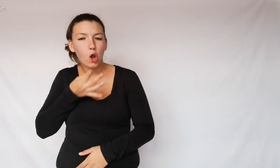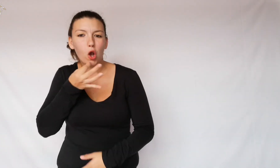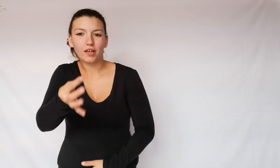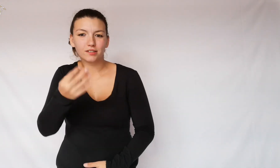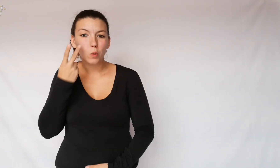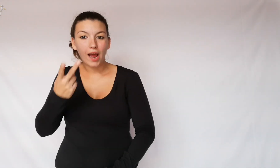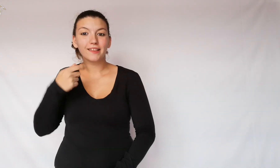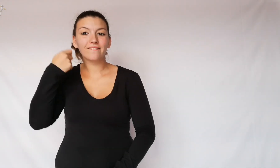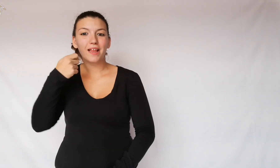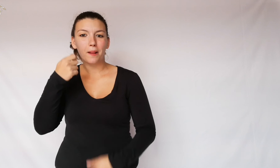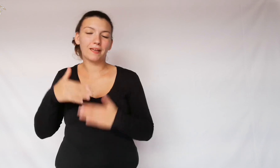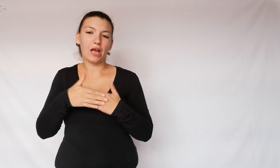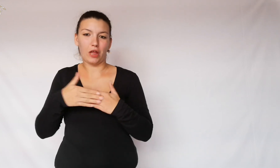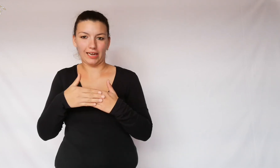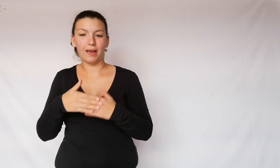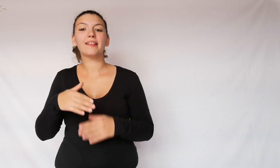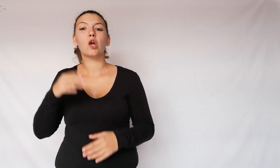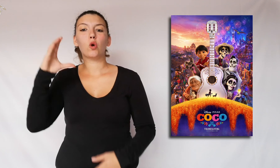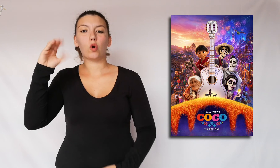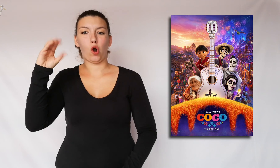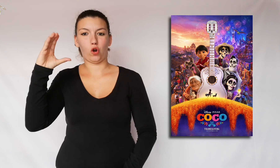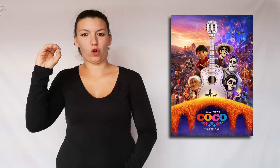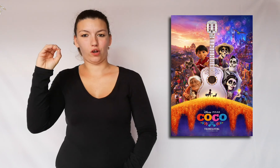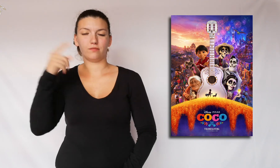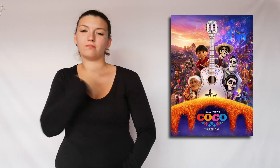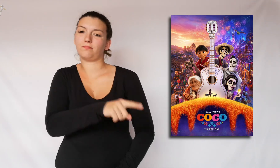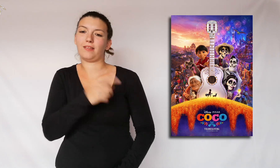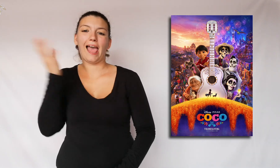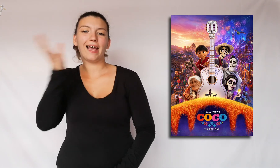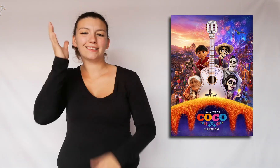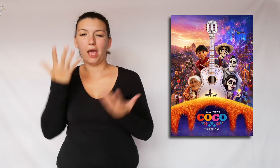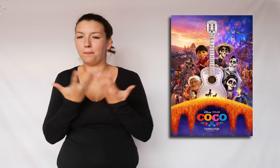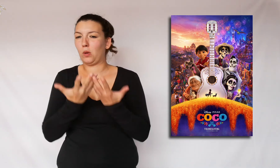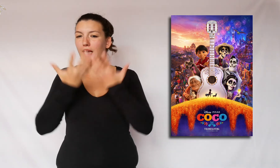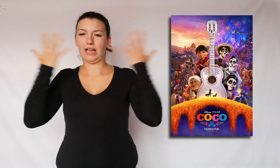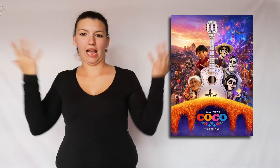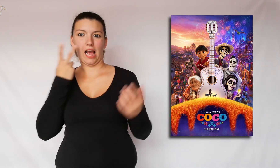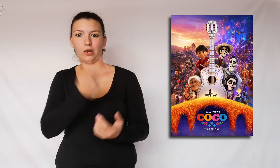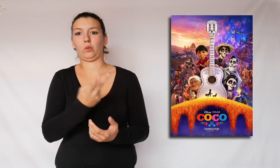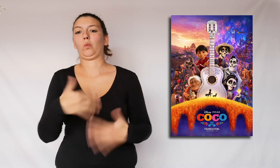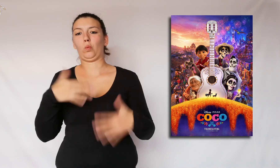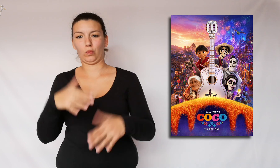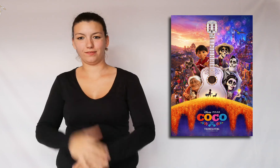, I recommend you to watch the animated film "Coco" which shows you the example clearly.